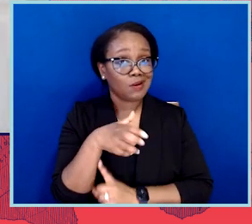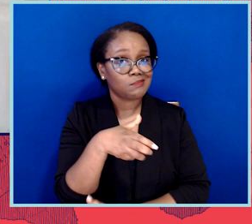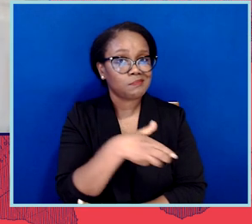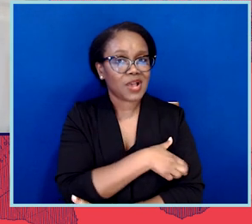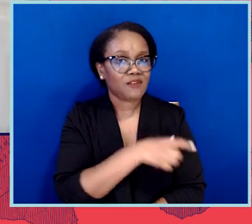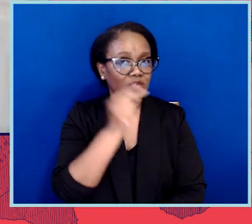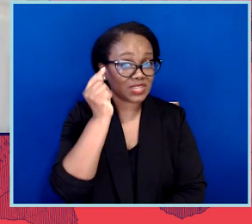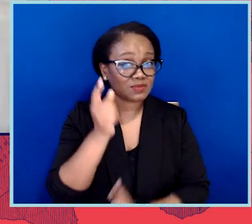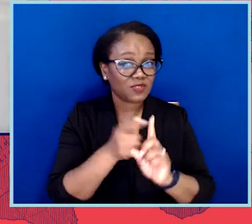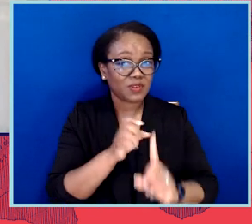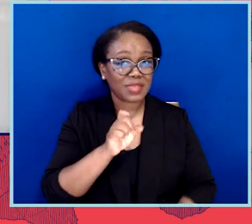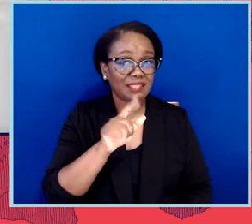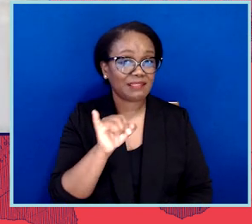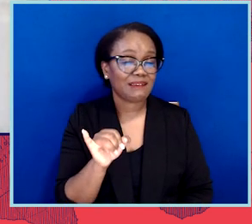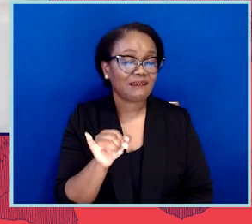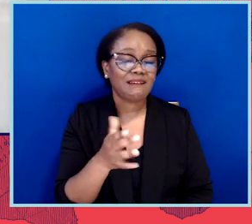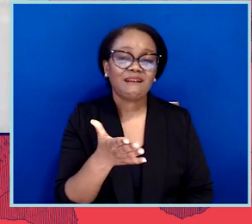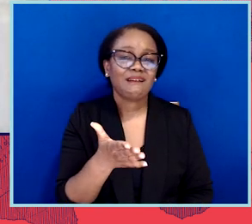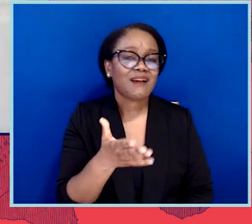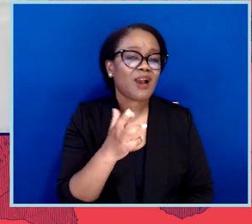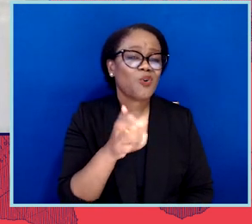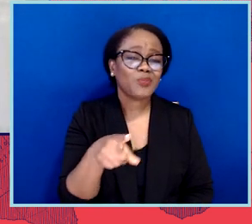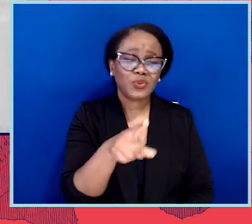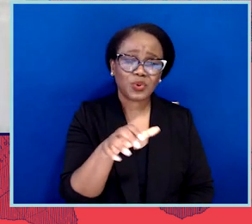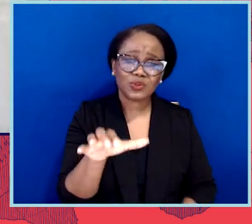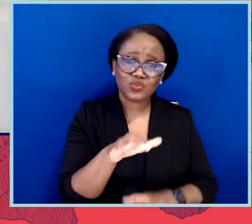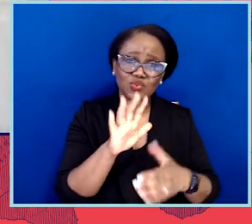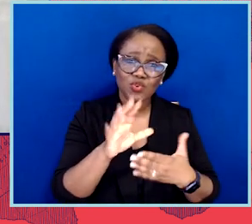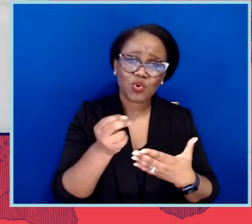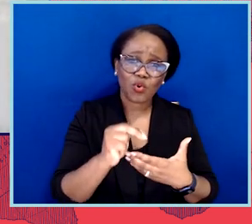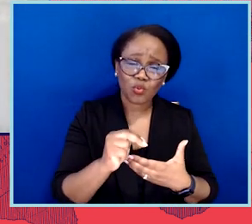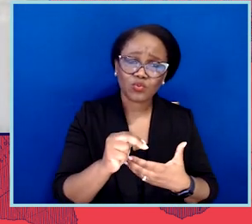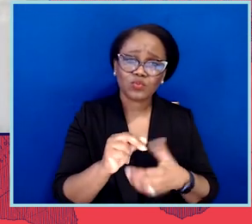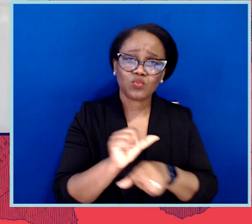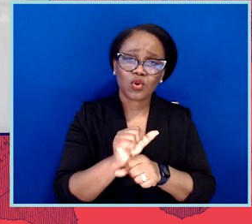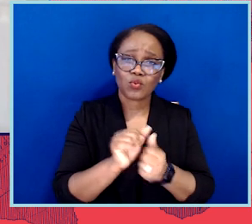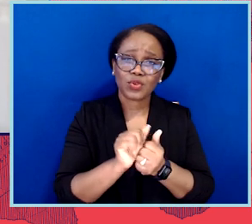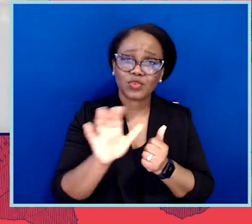will do what you can with your own social networks to share some of these assets so